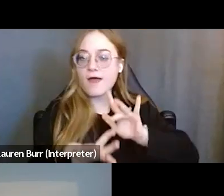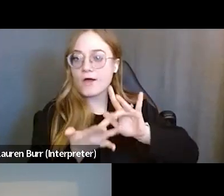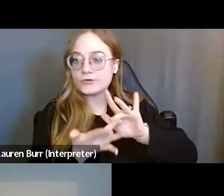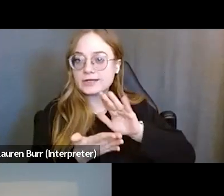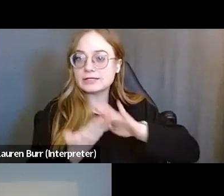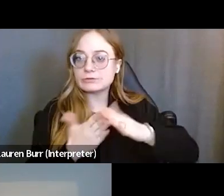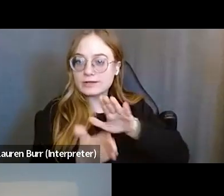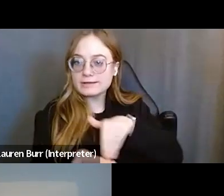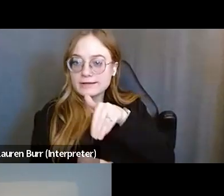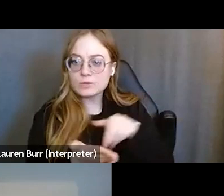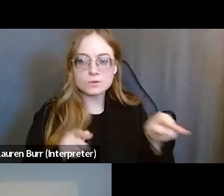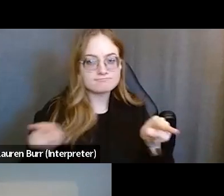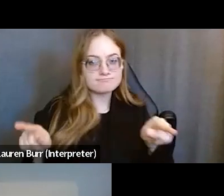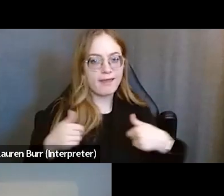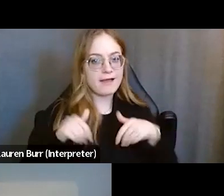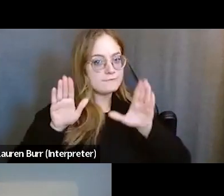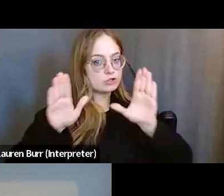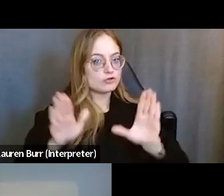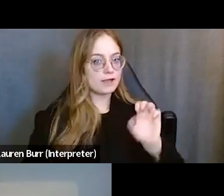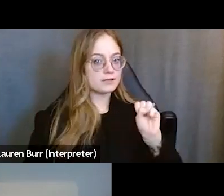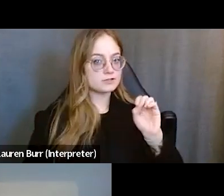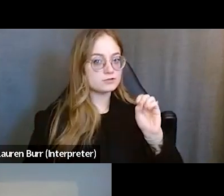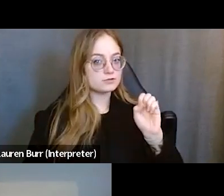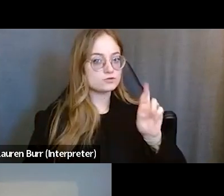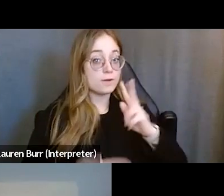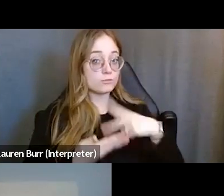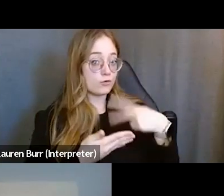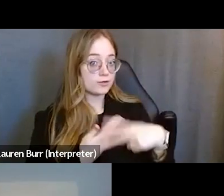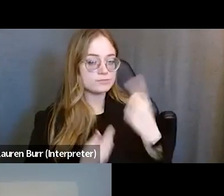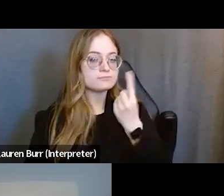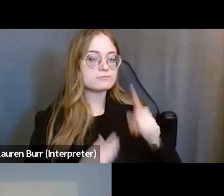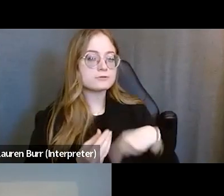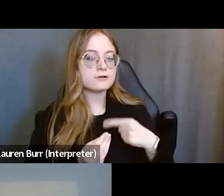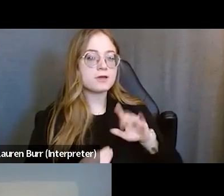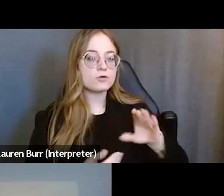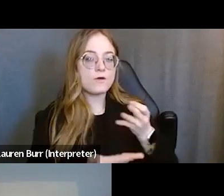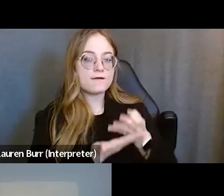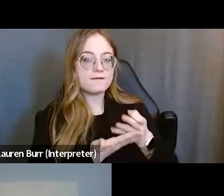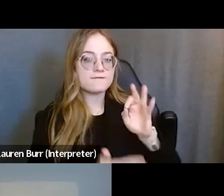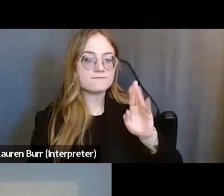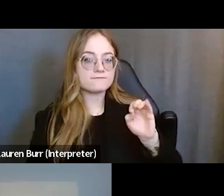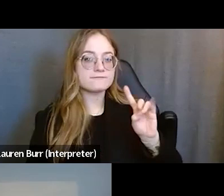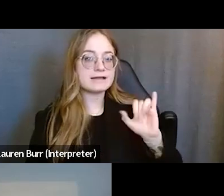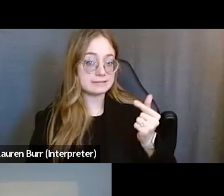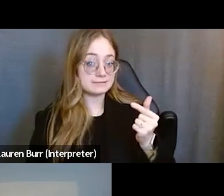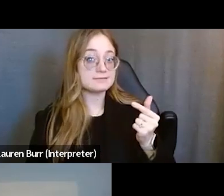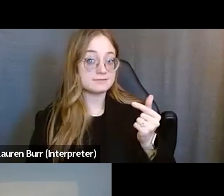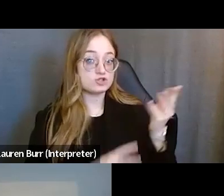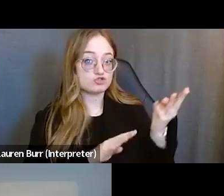So I'm wondering about the funding streams that are used for your SOAR positions and then if you have been involved with this,